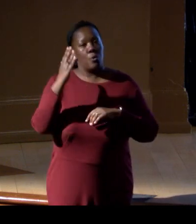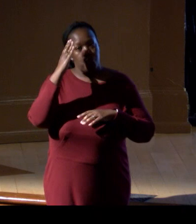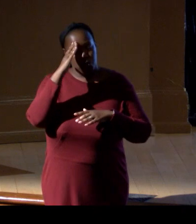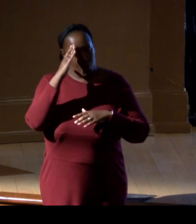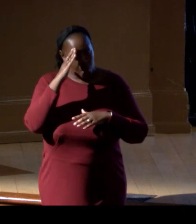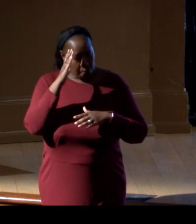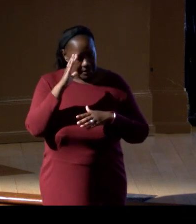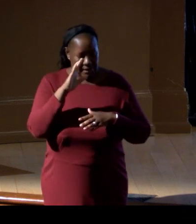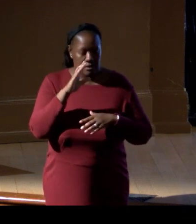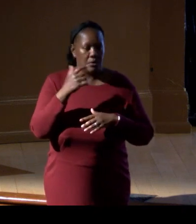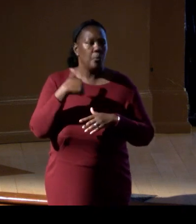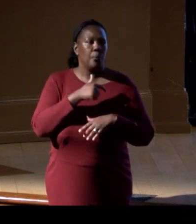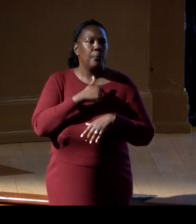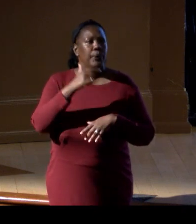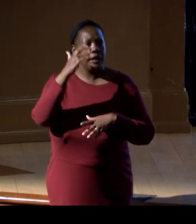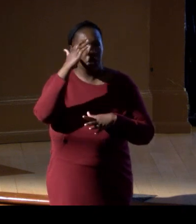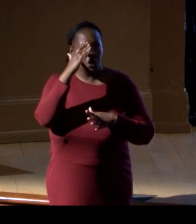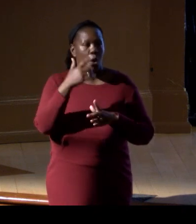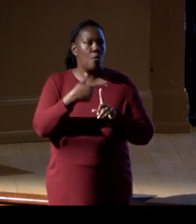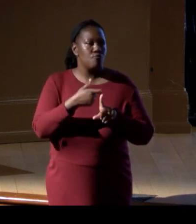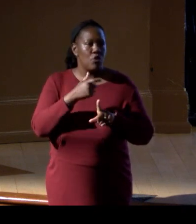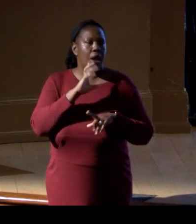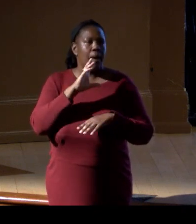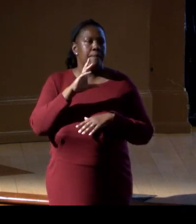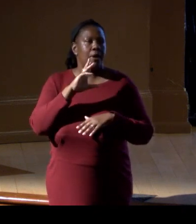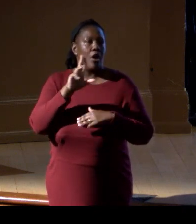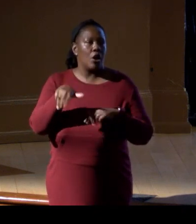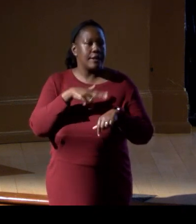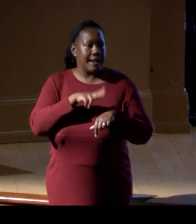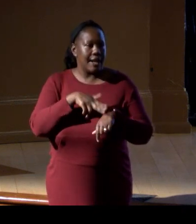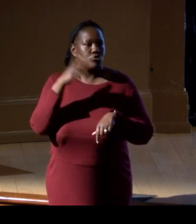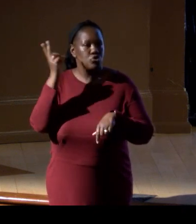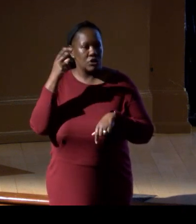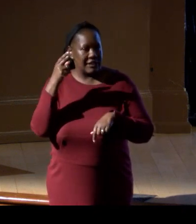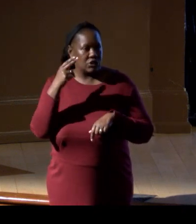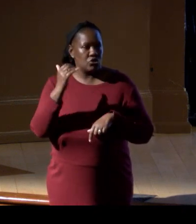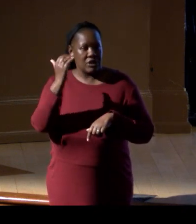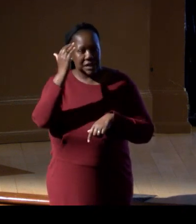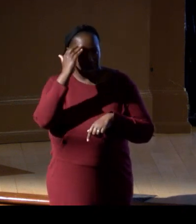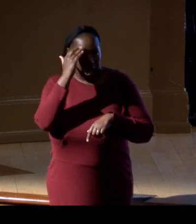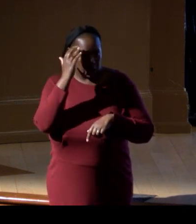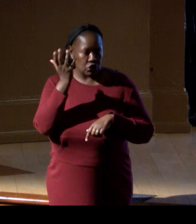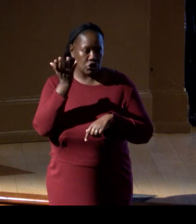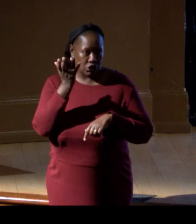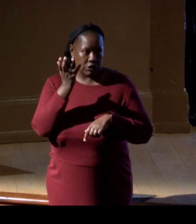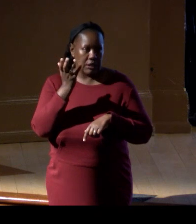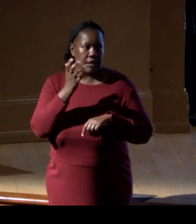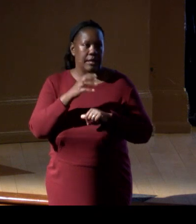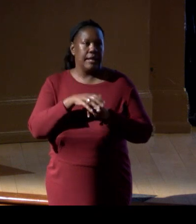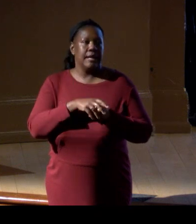we know from all our natural history knowledge in the Mediterranean for so long that there are species